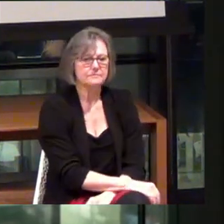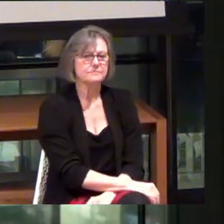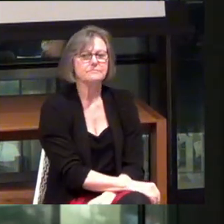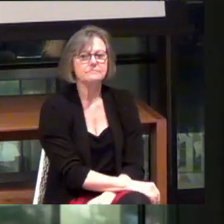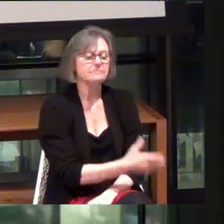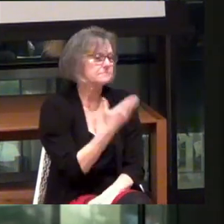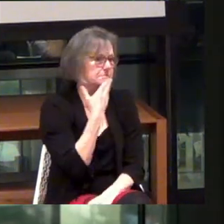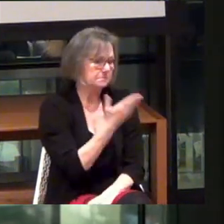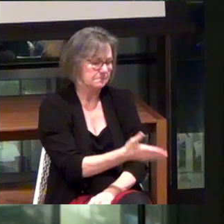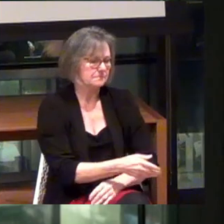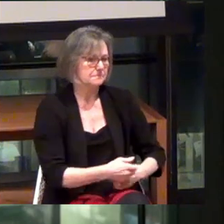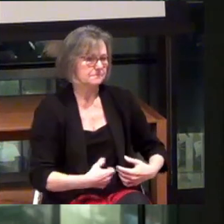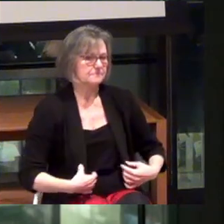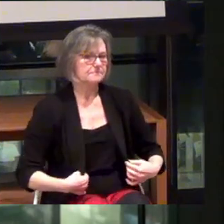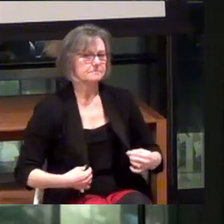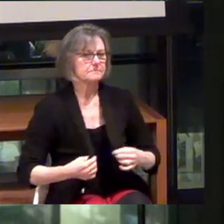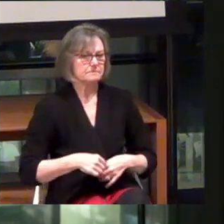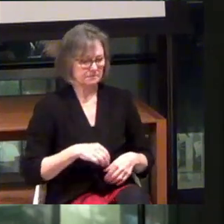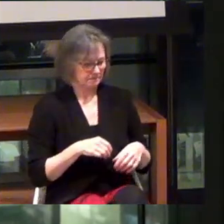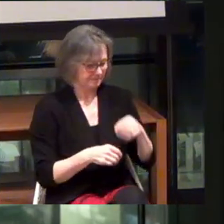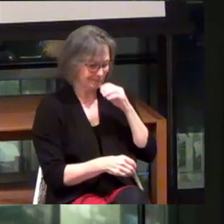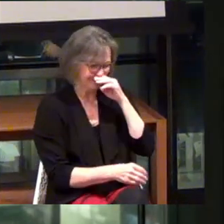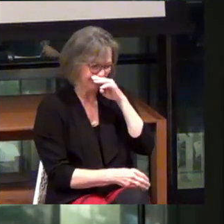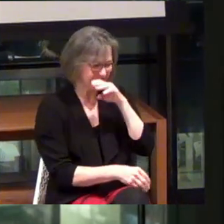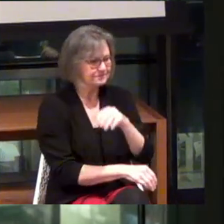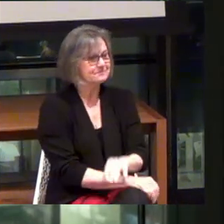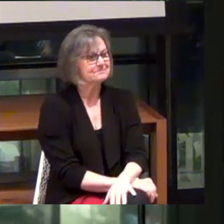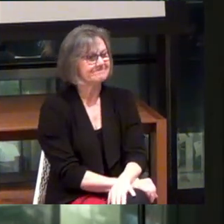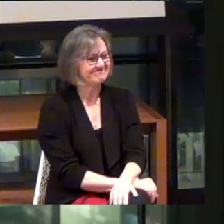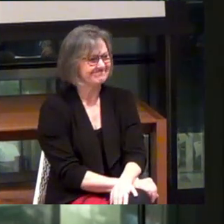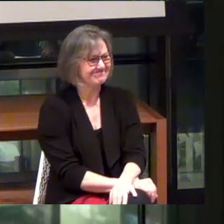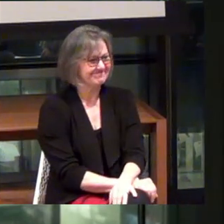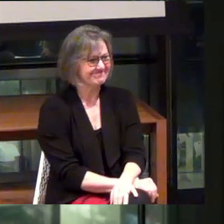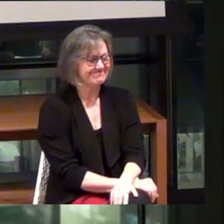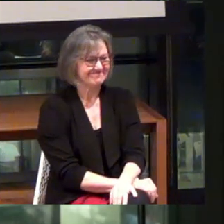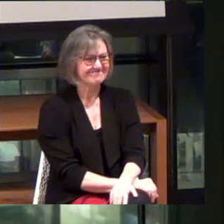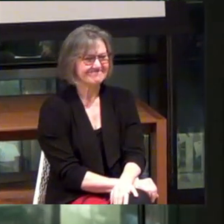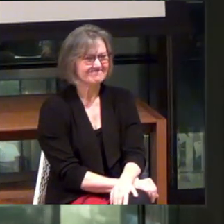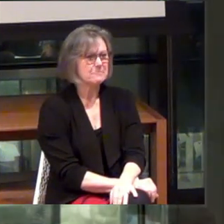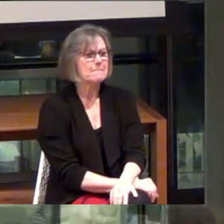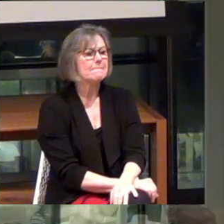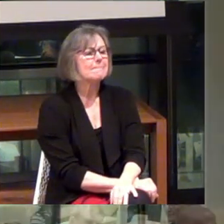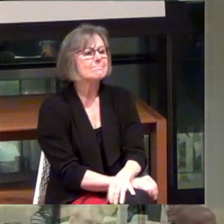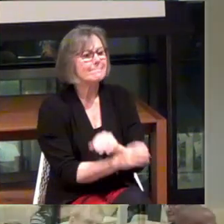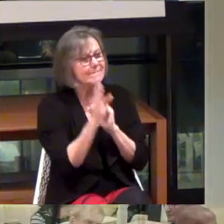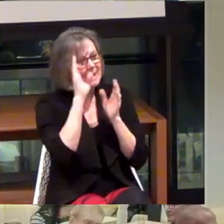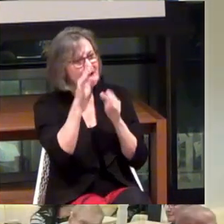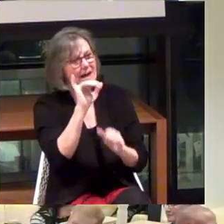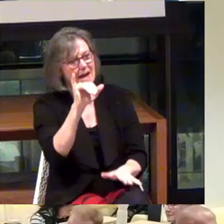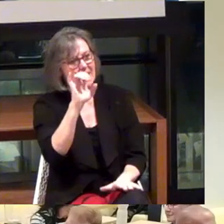Thank you very much. Hi. I'm Jan.